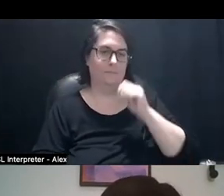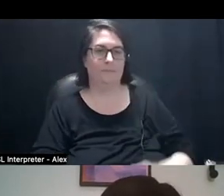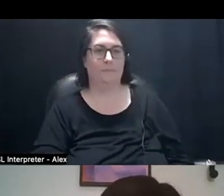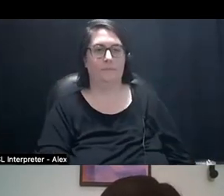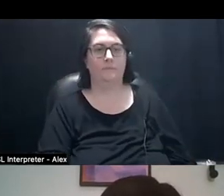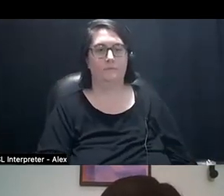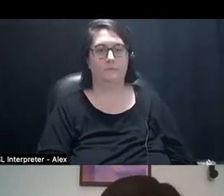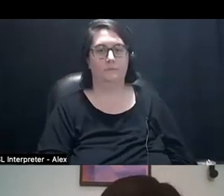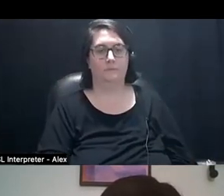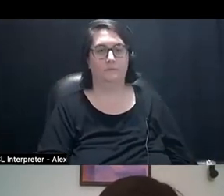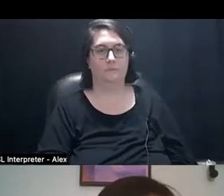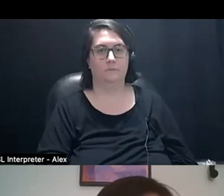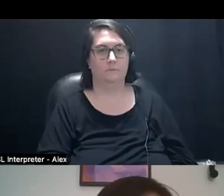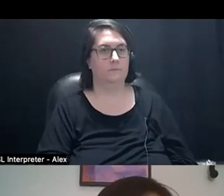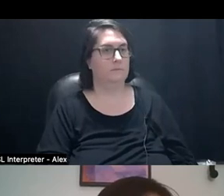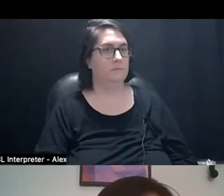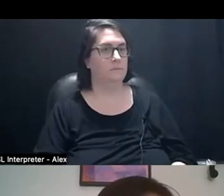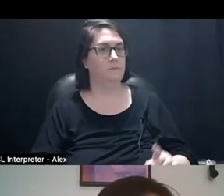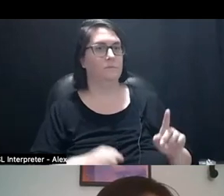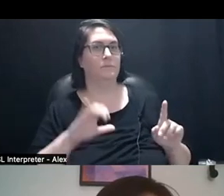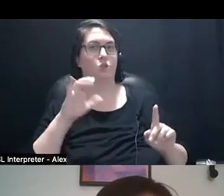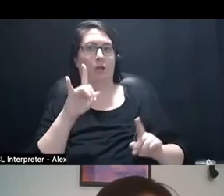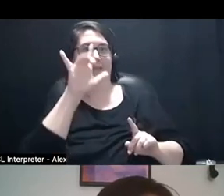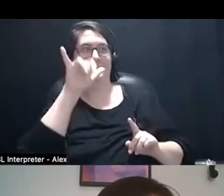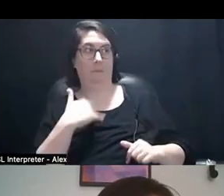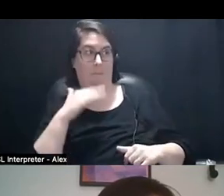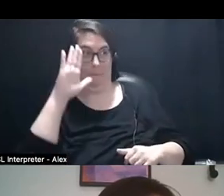Chelsey: I'm happy to jump in to get things started.